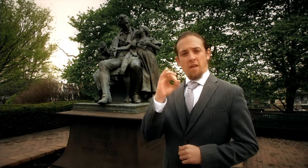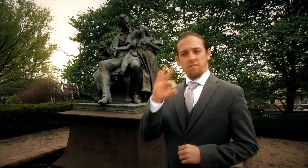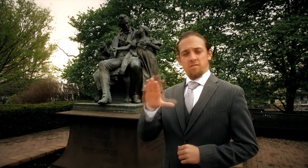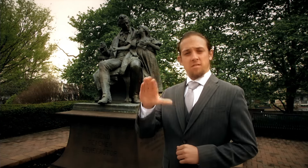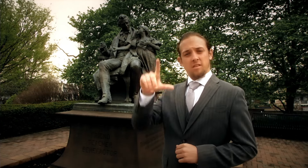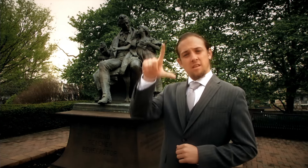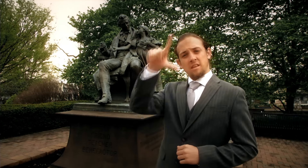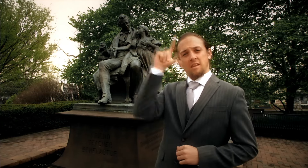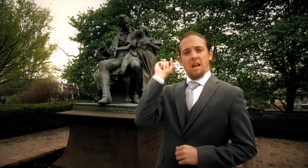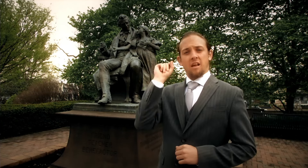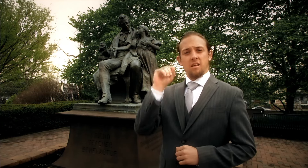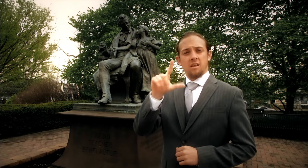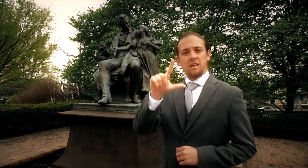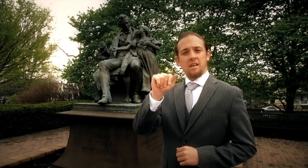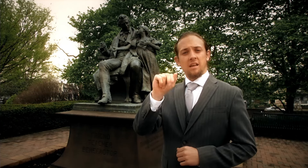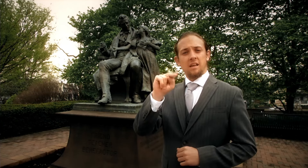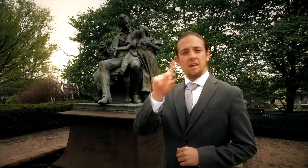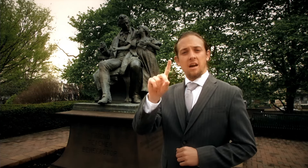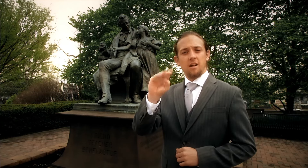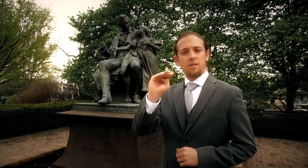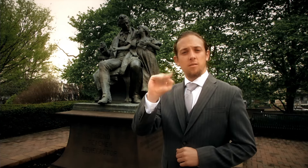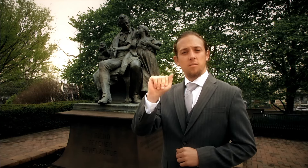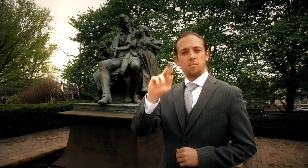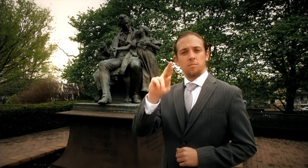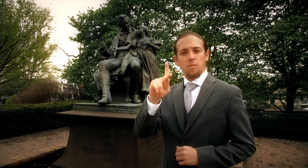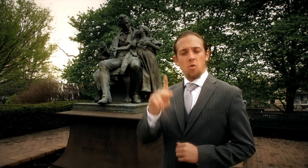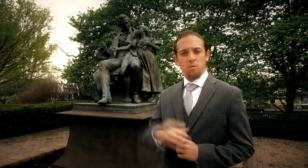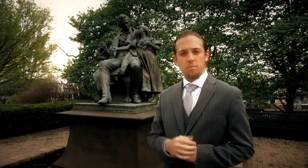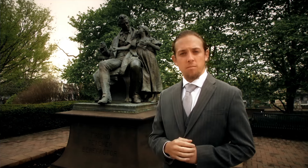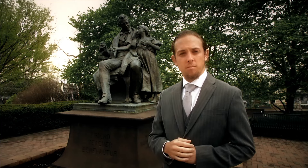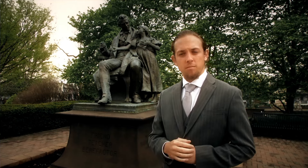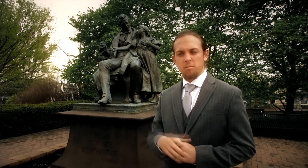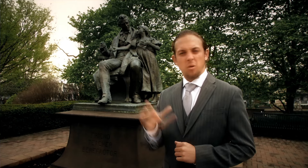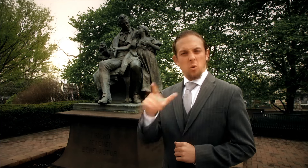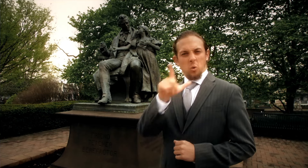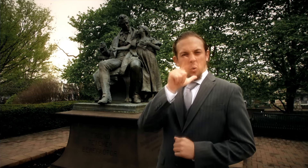This is one of the Gallaudet University's landmarks.